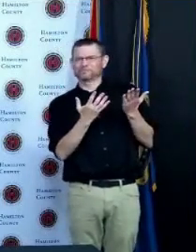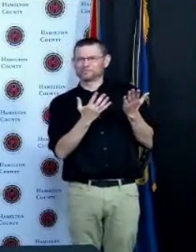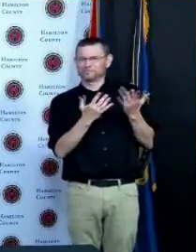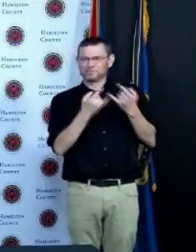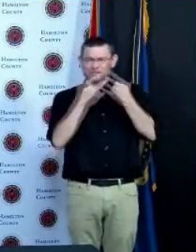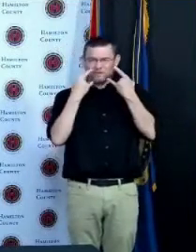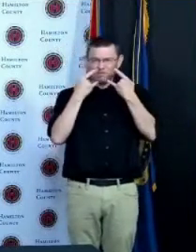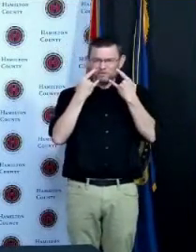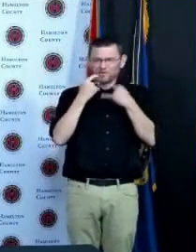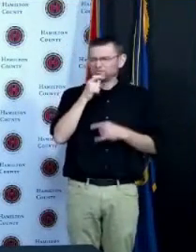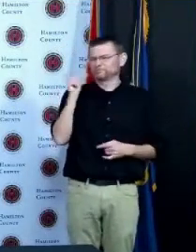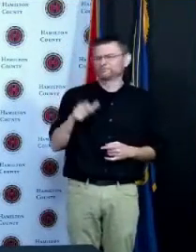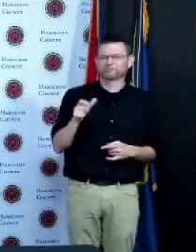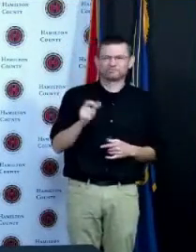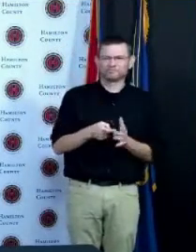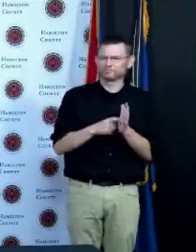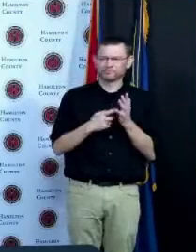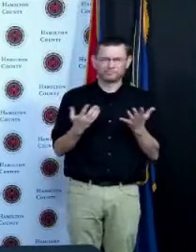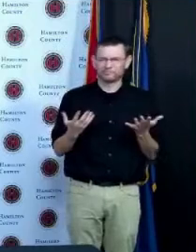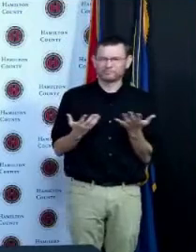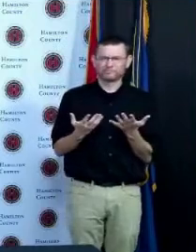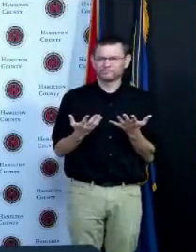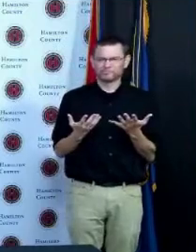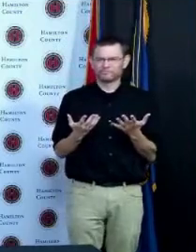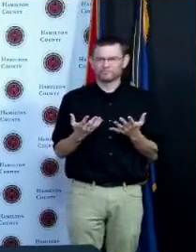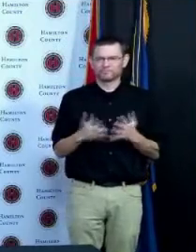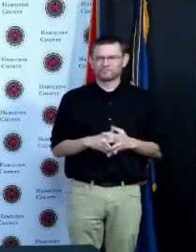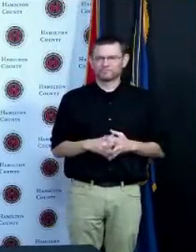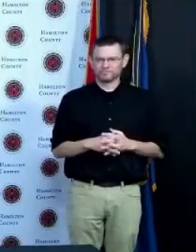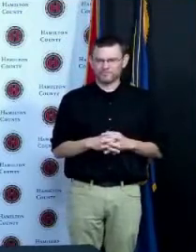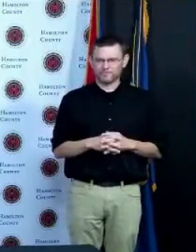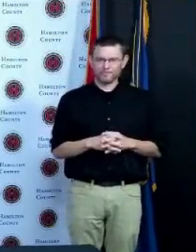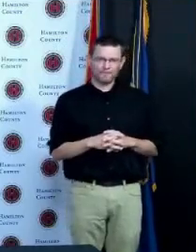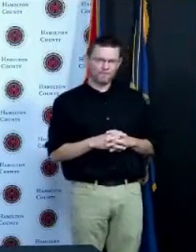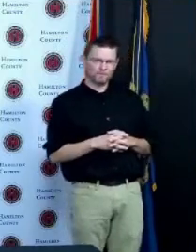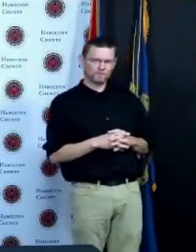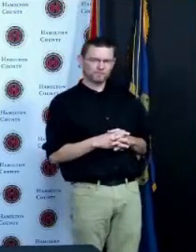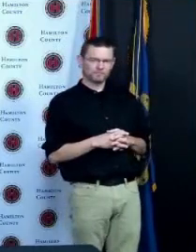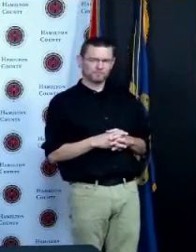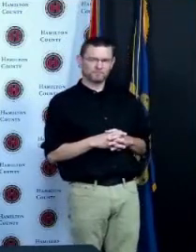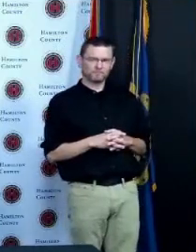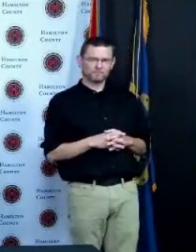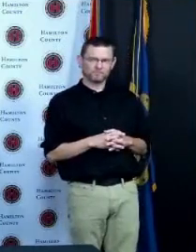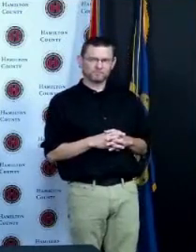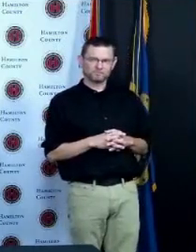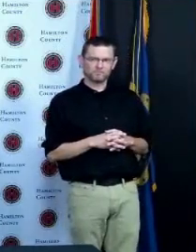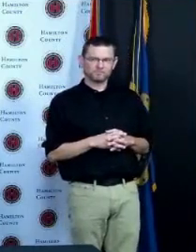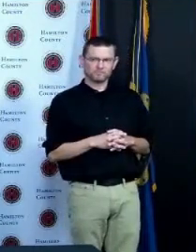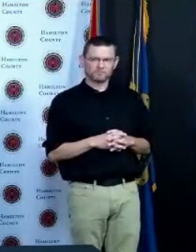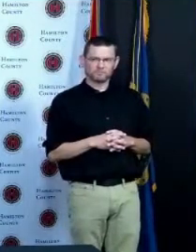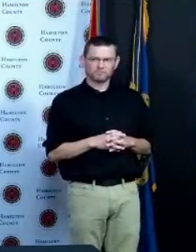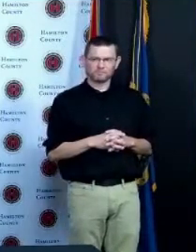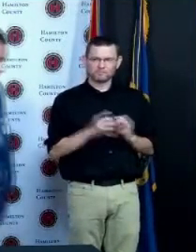you understand what I'm saying yeah I just I'm find this curious Bill because your station holds